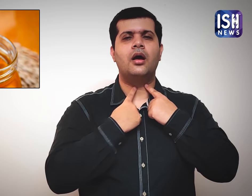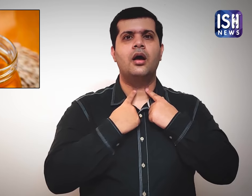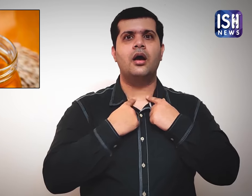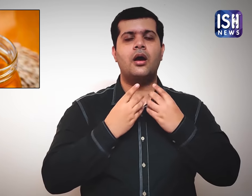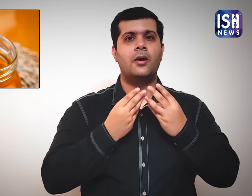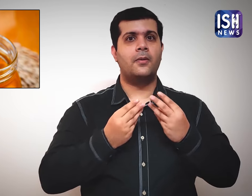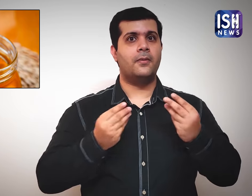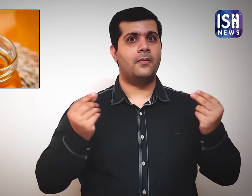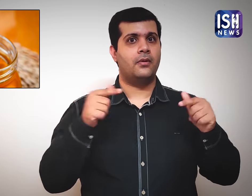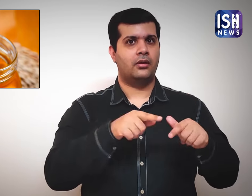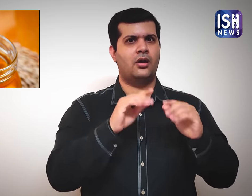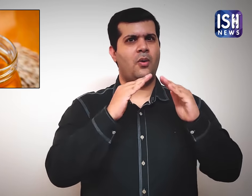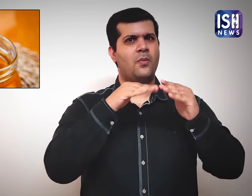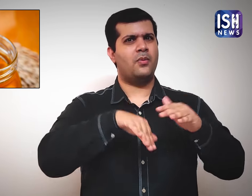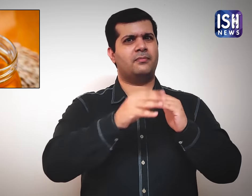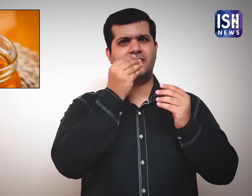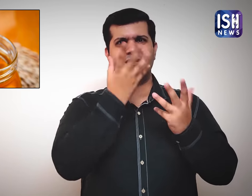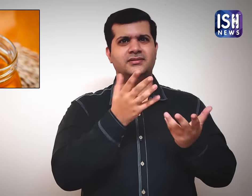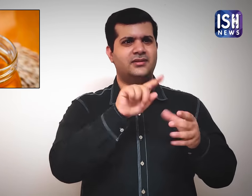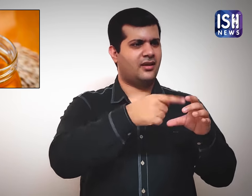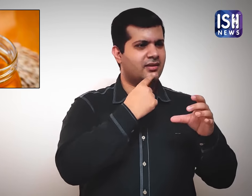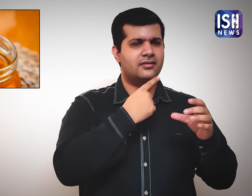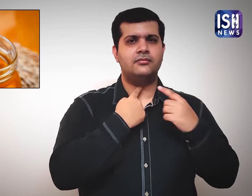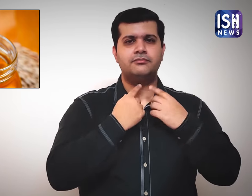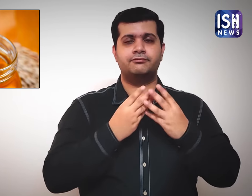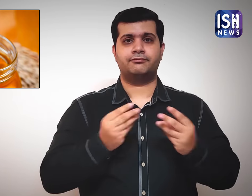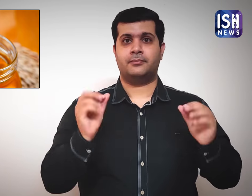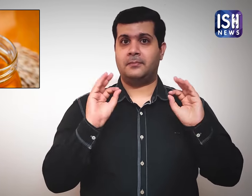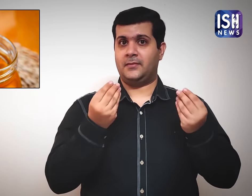as it reduces soreness and provides relief from pain.